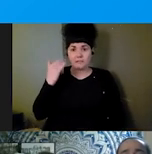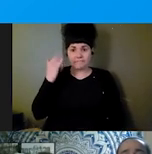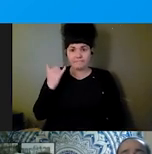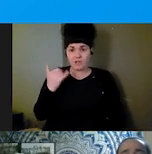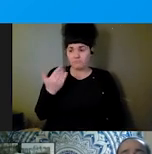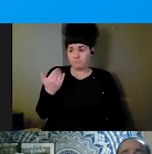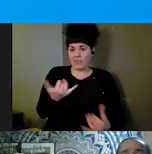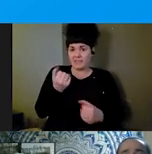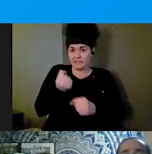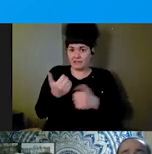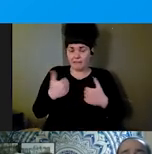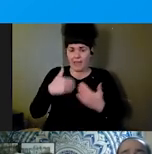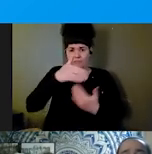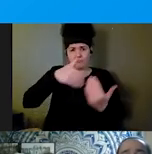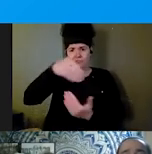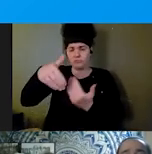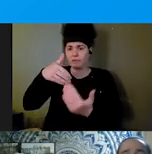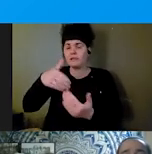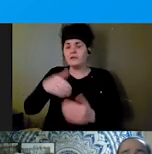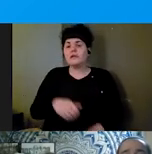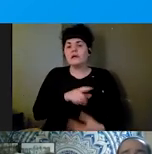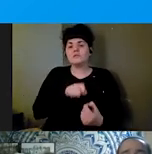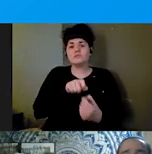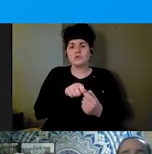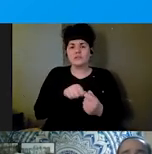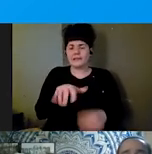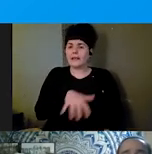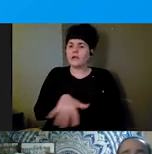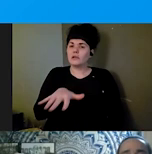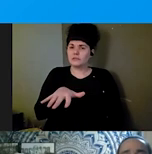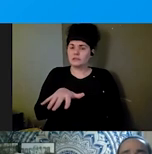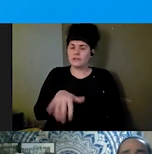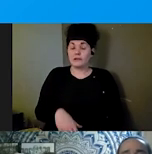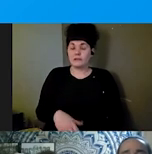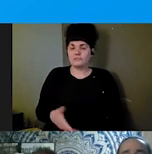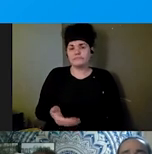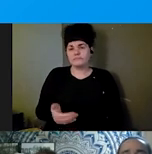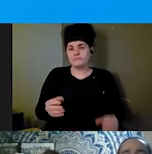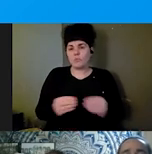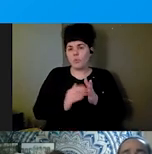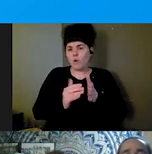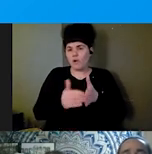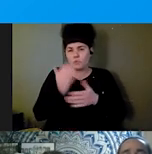within areas that they are more well known and continuing across our country. And as we